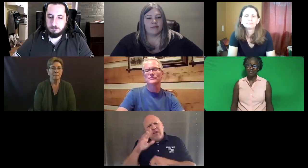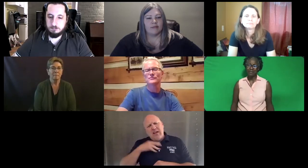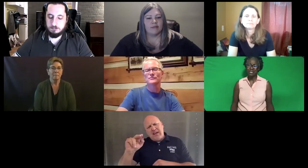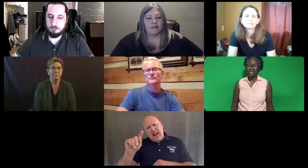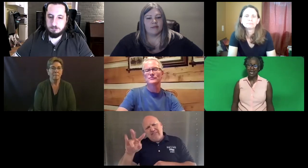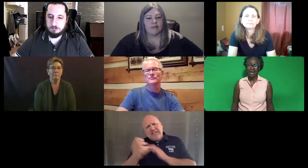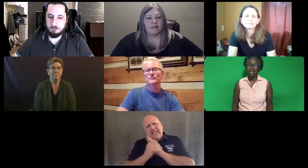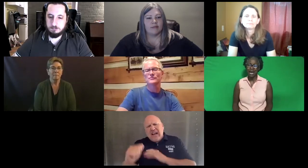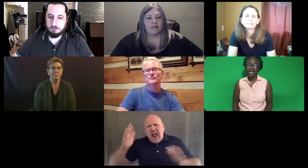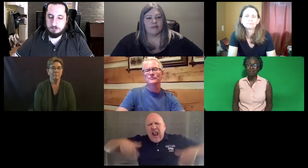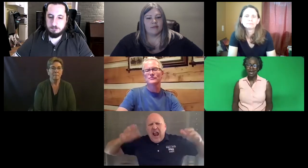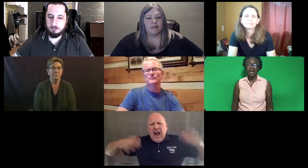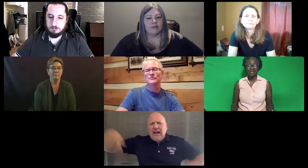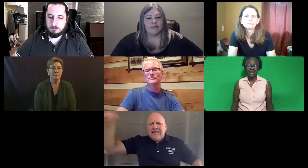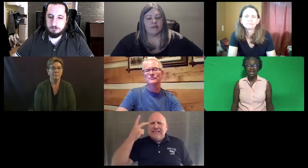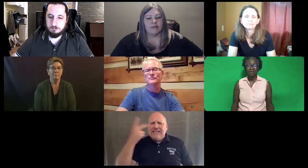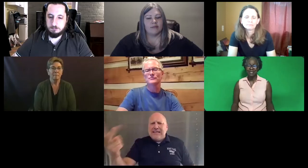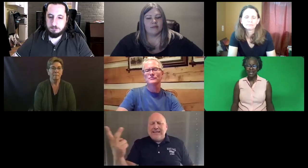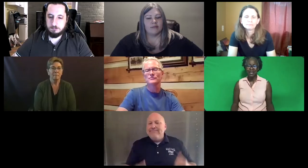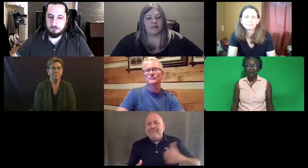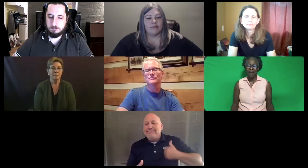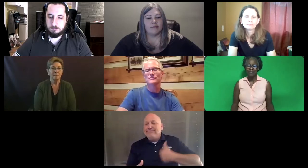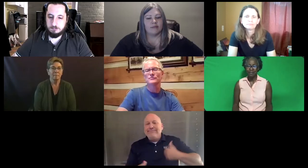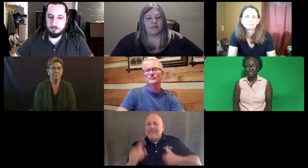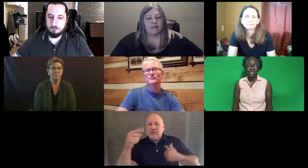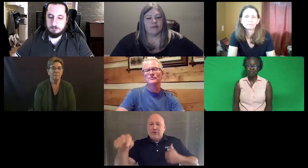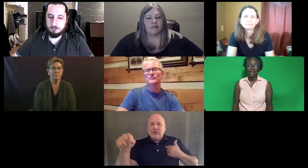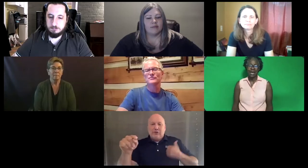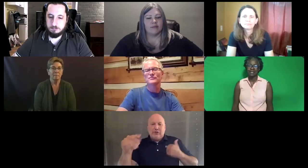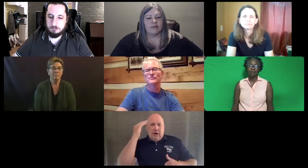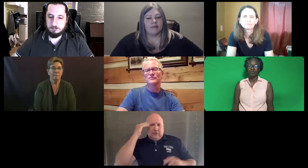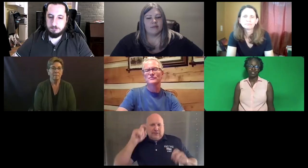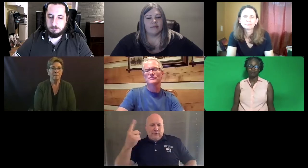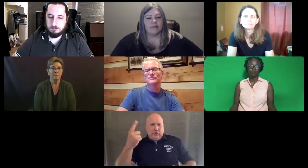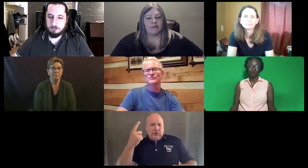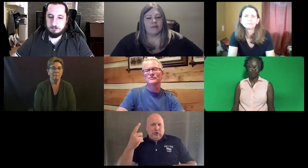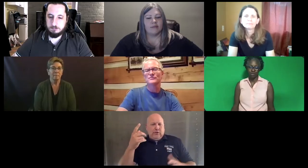I've never seen that. I'm a native signer, I've never seen somebody ask about this multiple choice question.